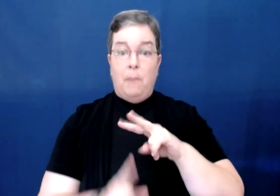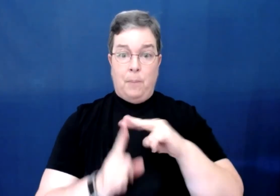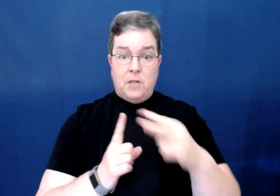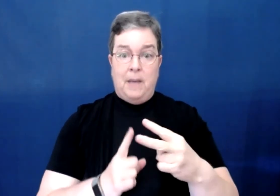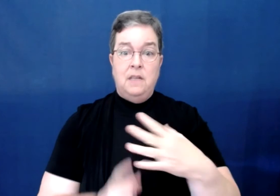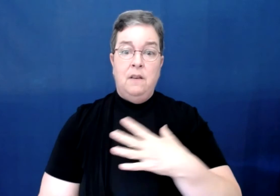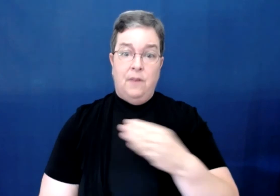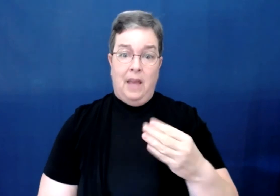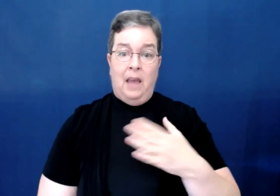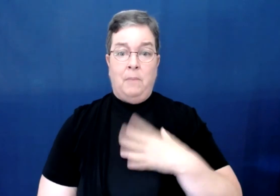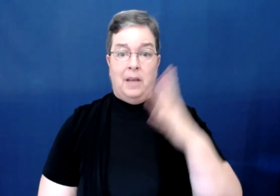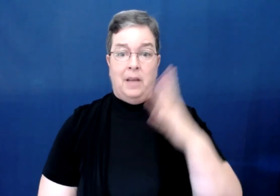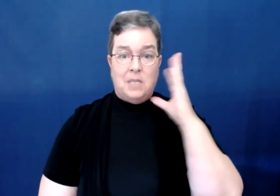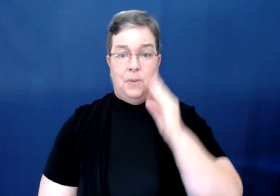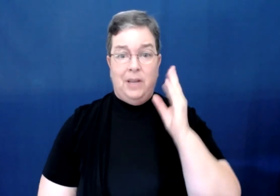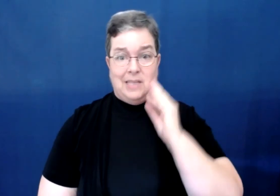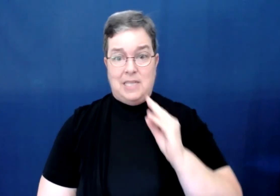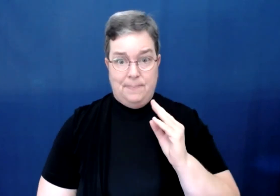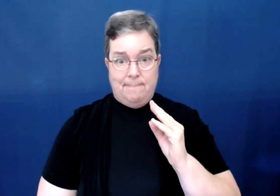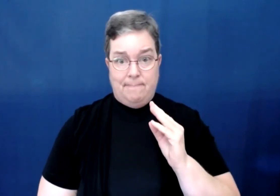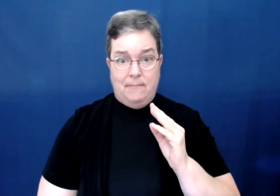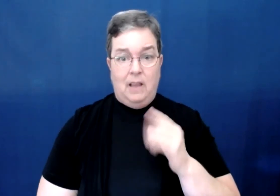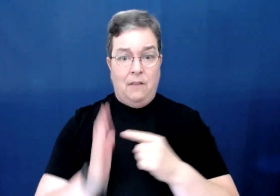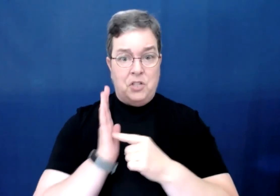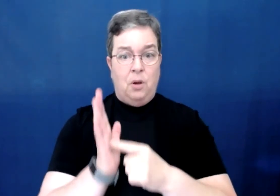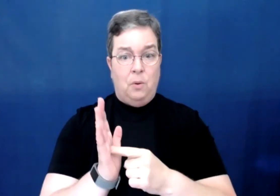My perspective and my experience have shown